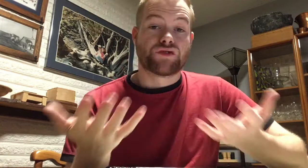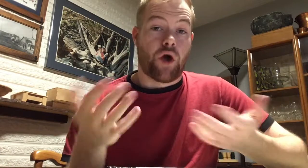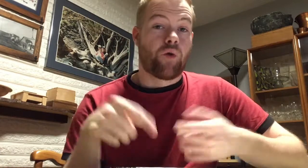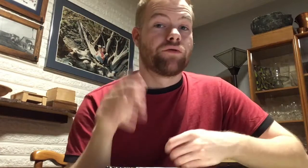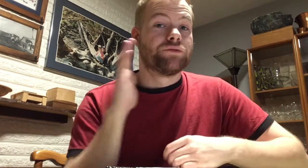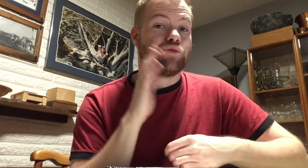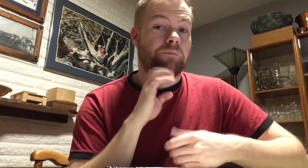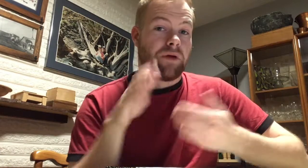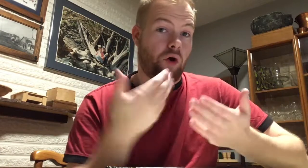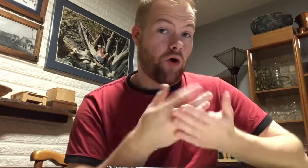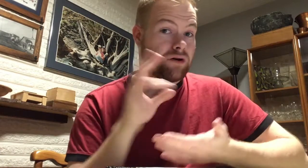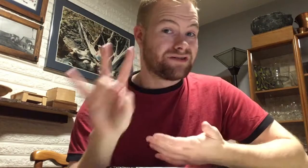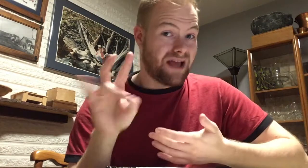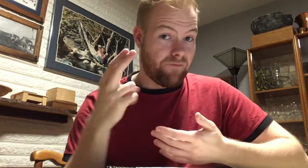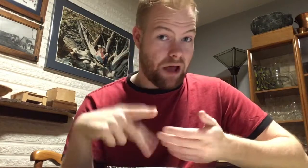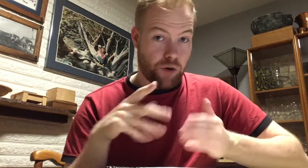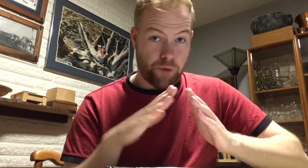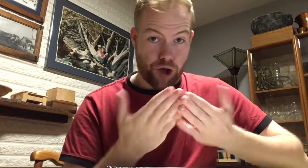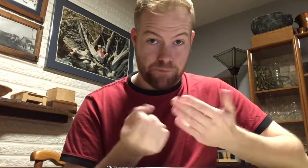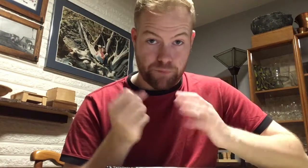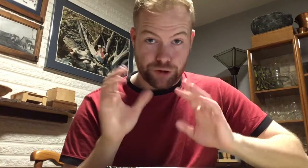So this will be all seven Harry Potter books.